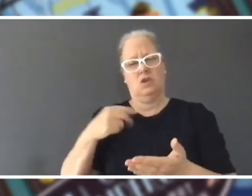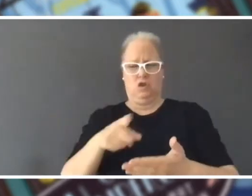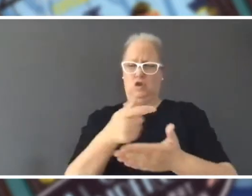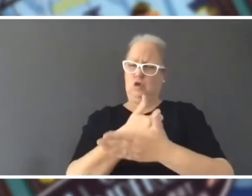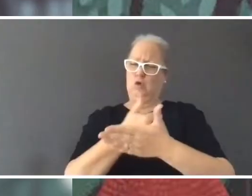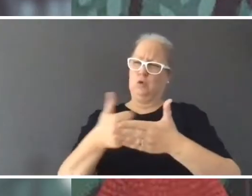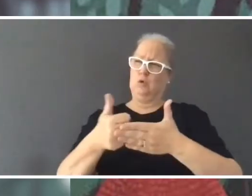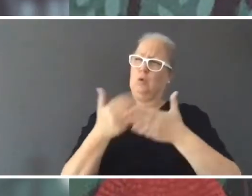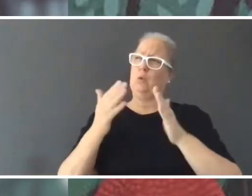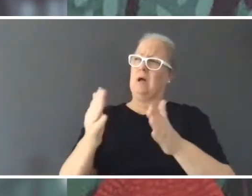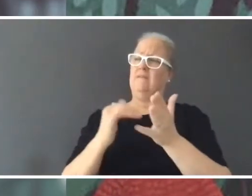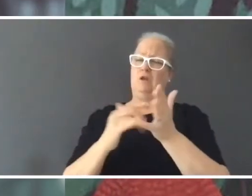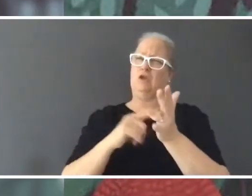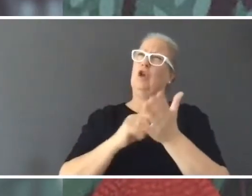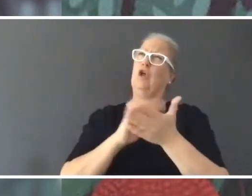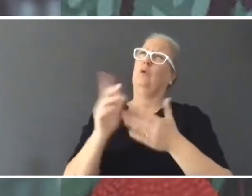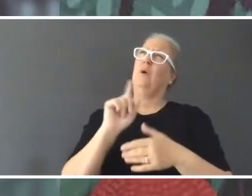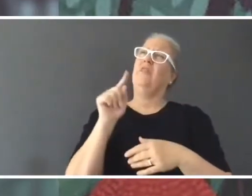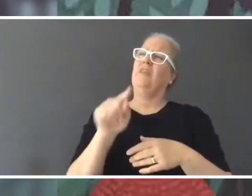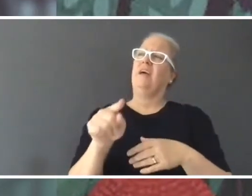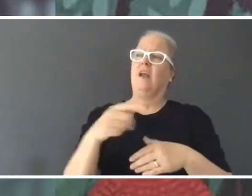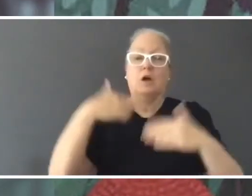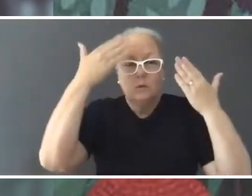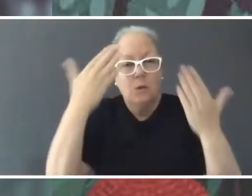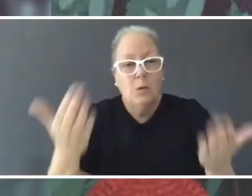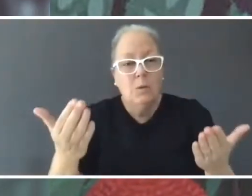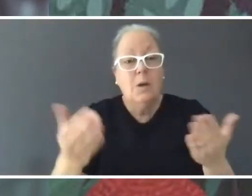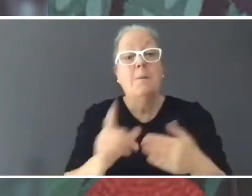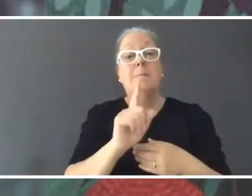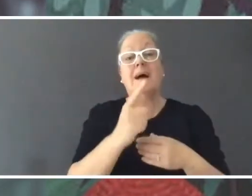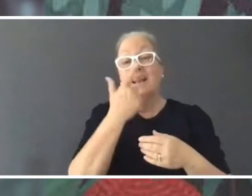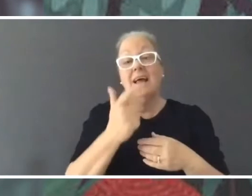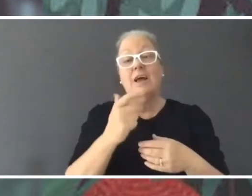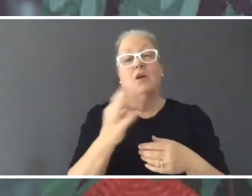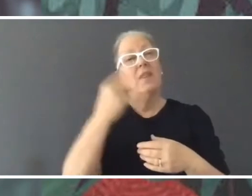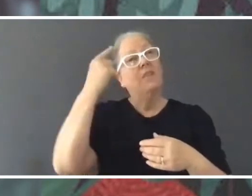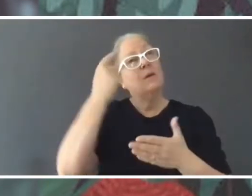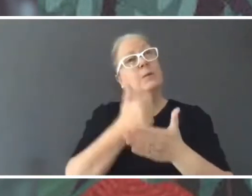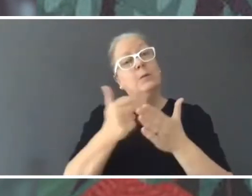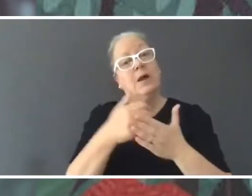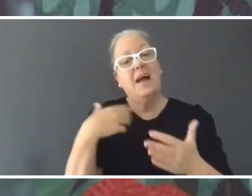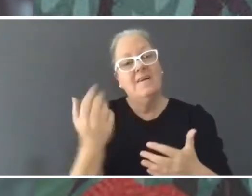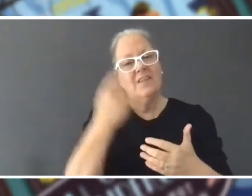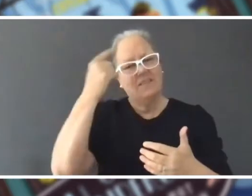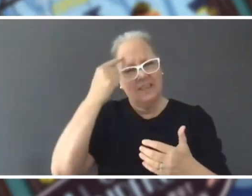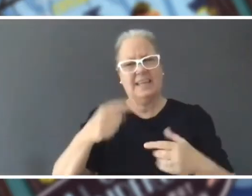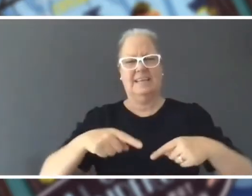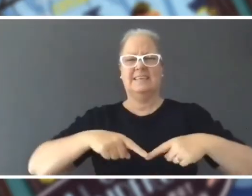arrive, I don't know'. But luckily I didn't have to think of the usual way, I had to think of an unusual way and one of the most famous